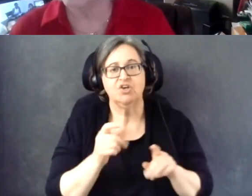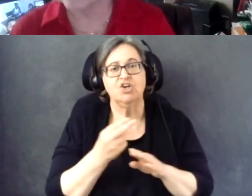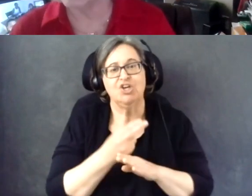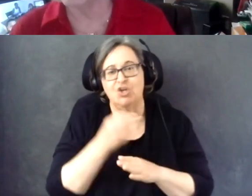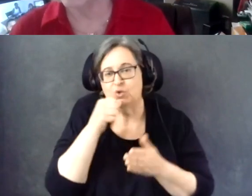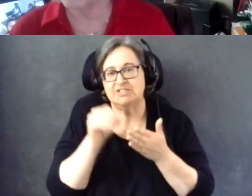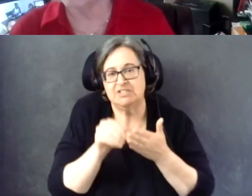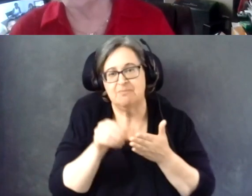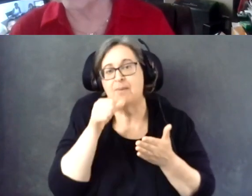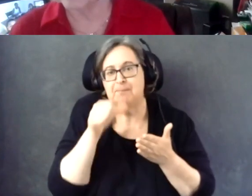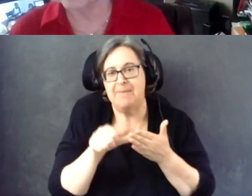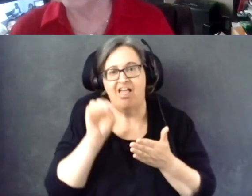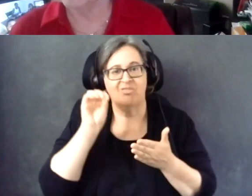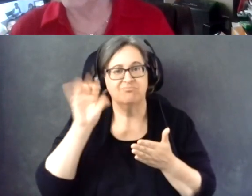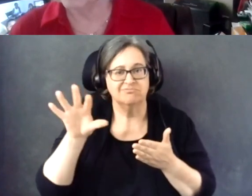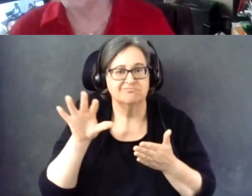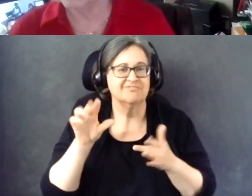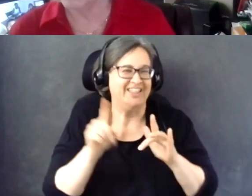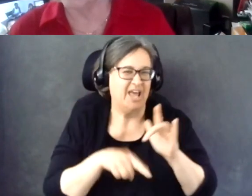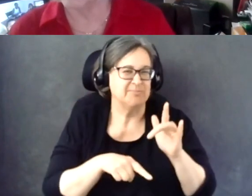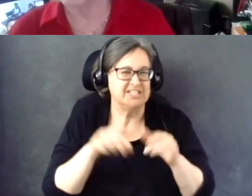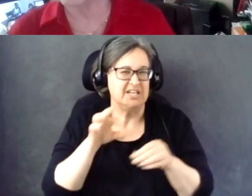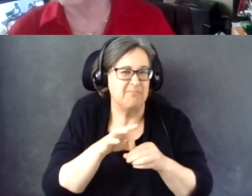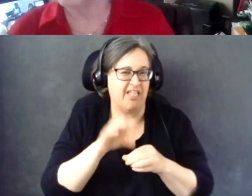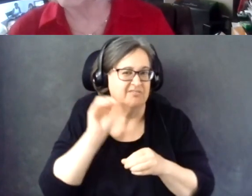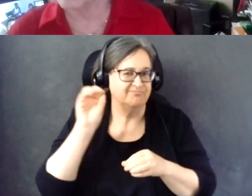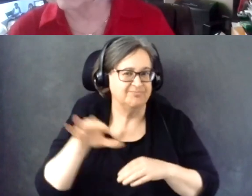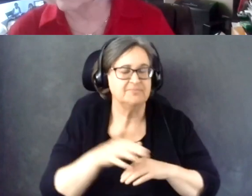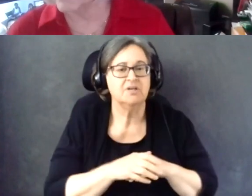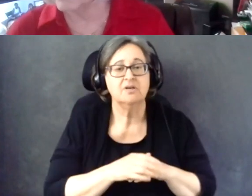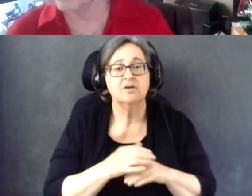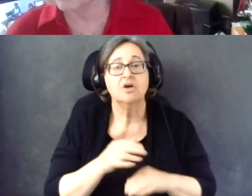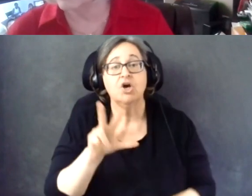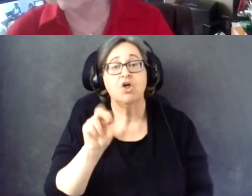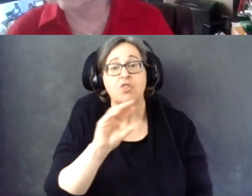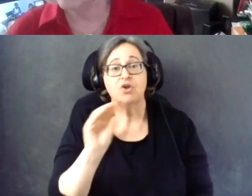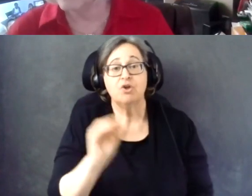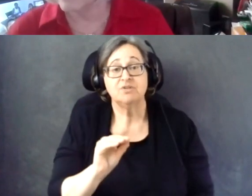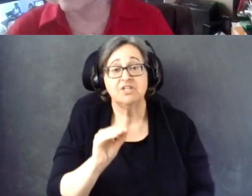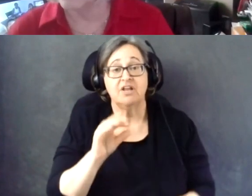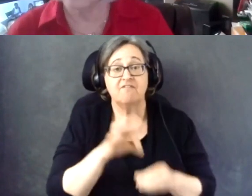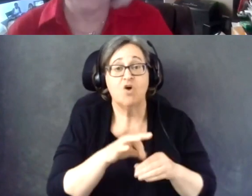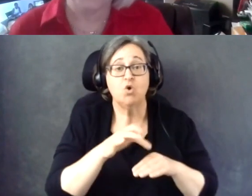absentee option. And then we have 30 percent that voted early.